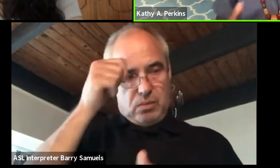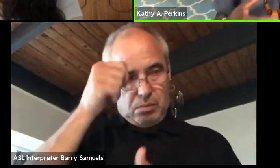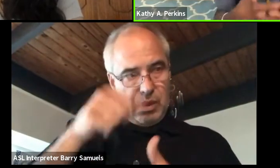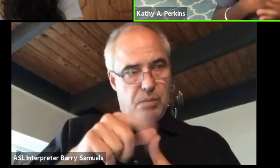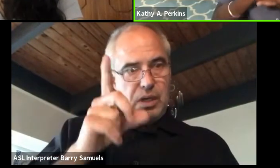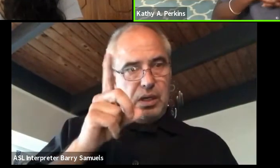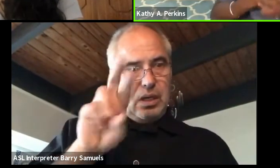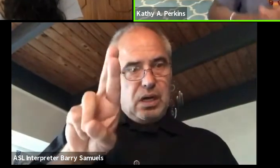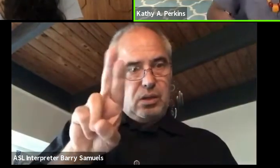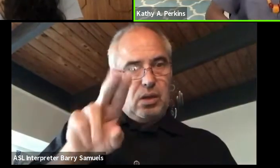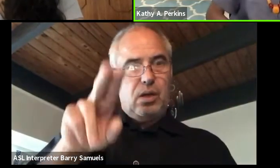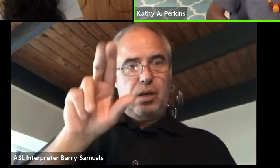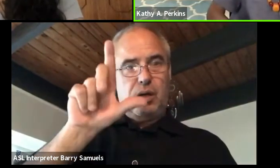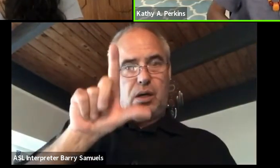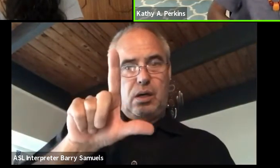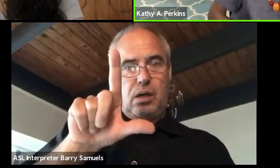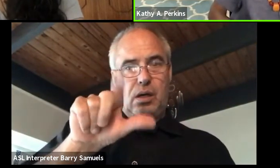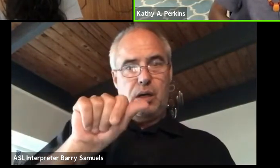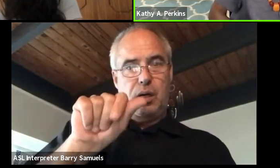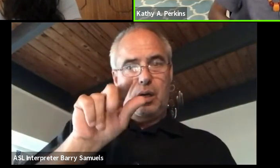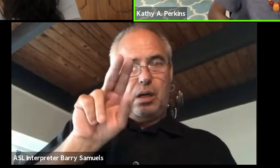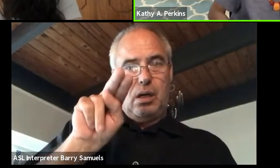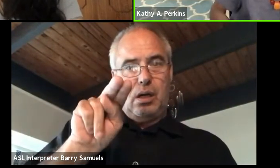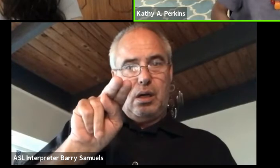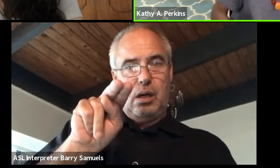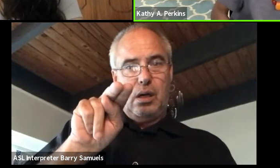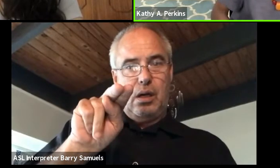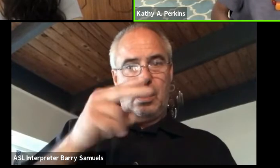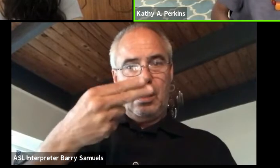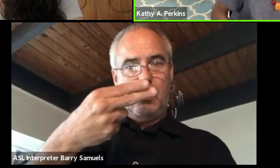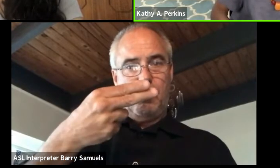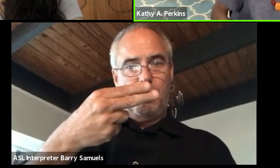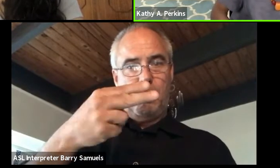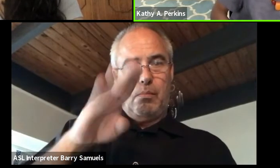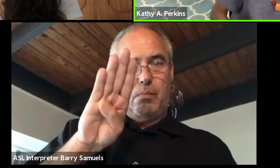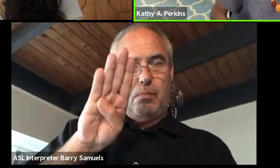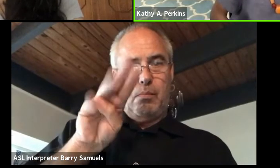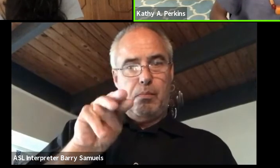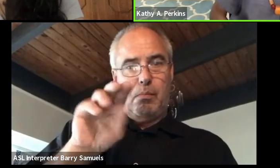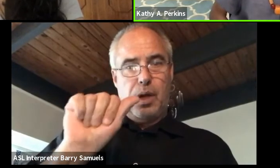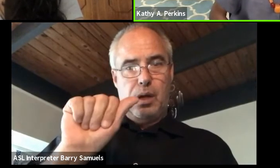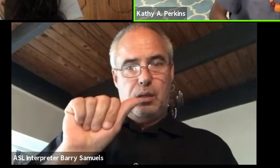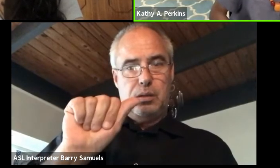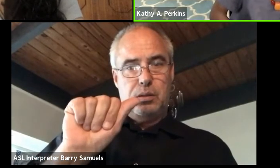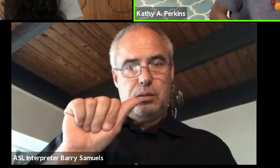that brought it to my attention or somebody else. They were concerned about,